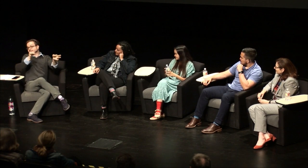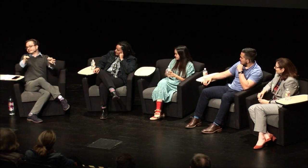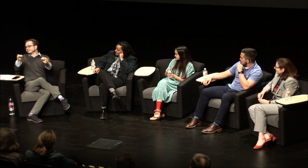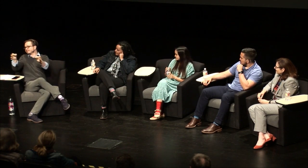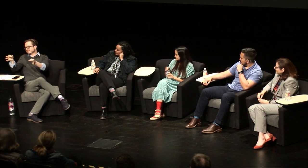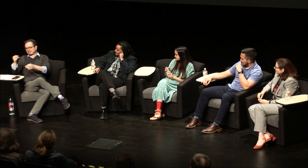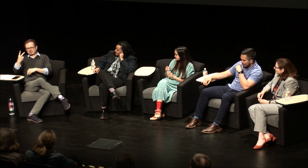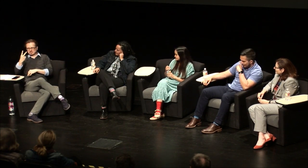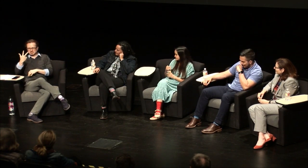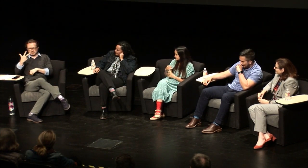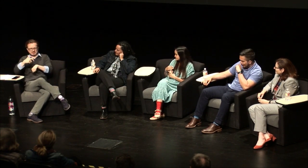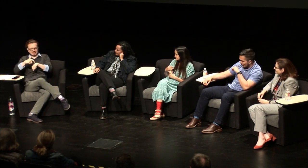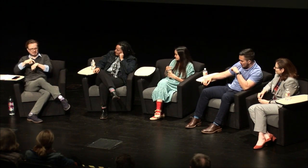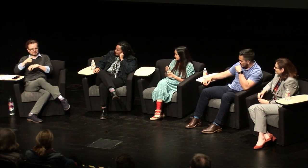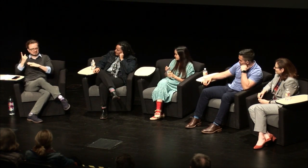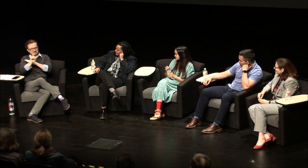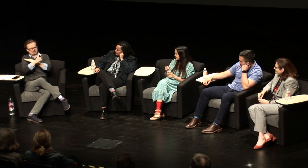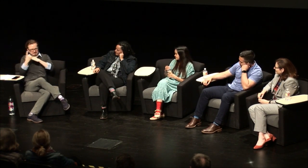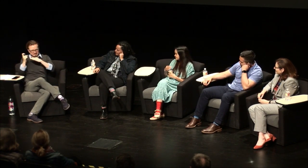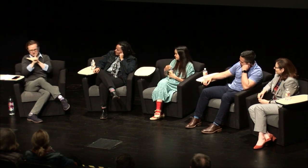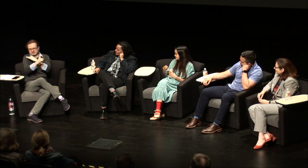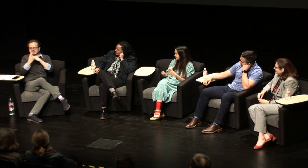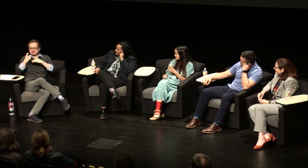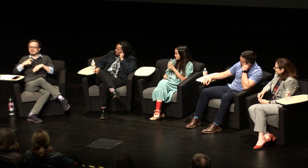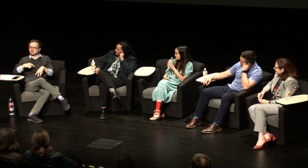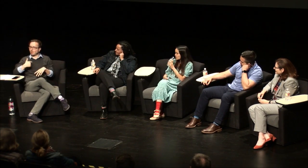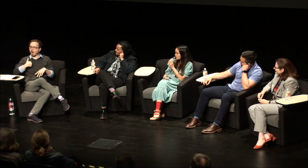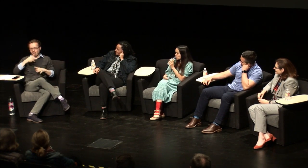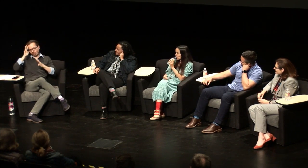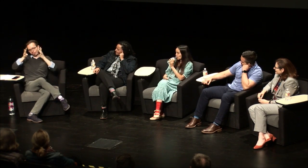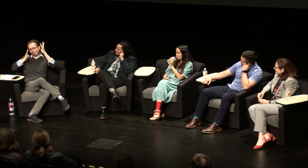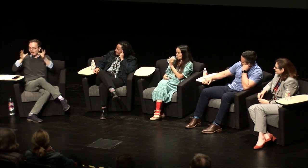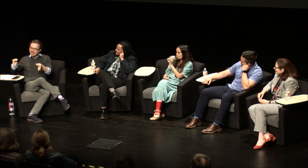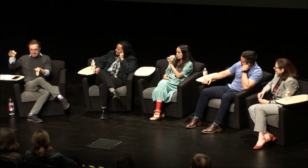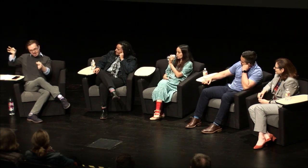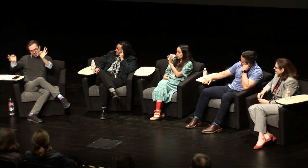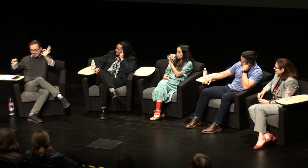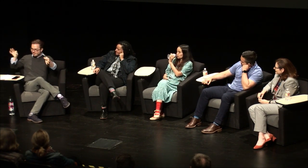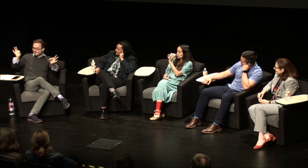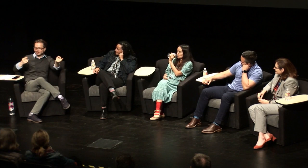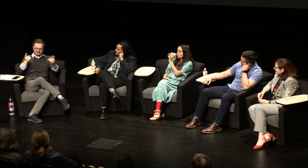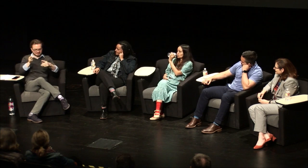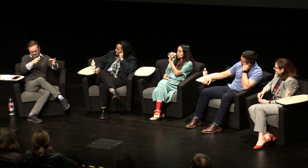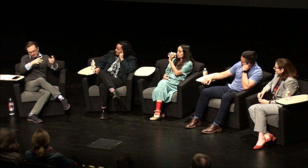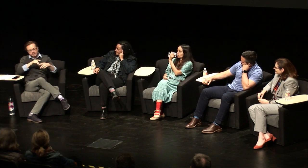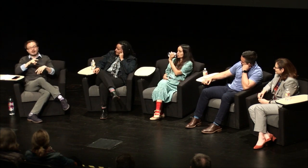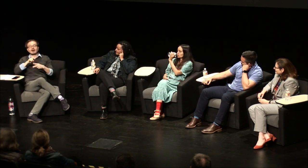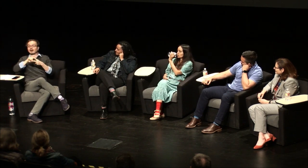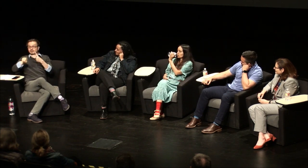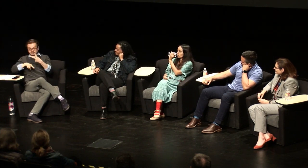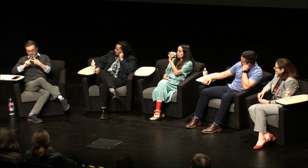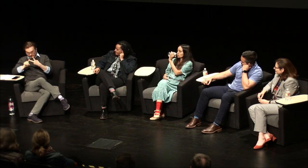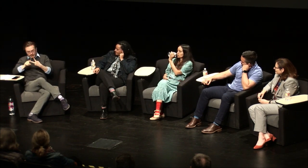sign walking across the stage two or three times that was like my job in this production whatever it was I'm you know wandering across the stage with the sign